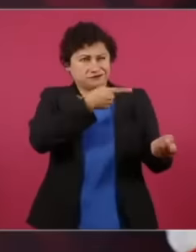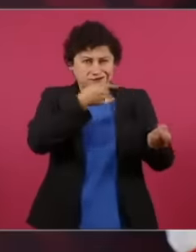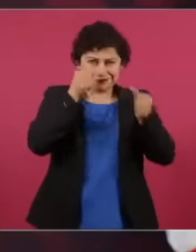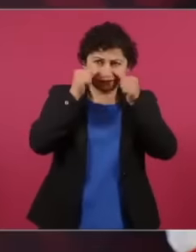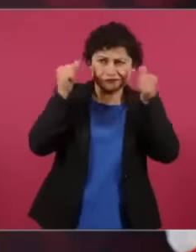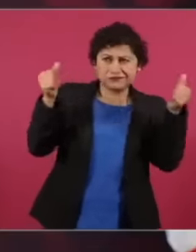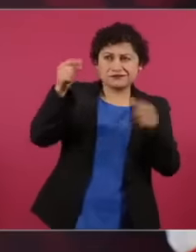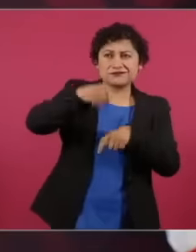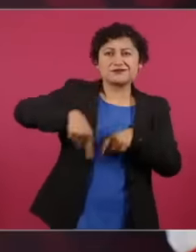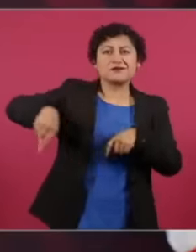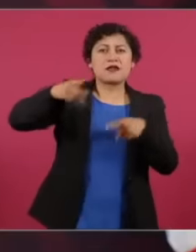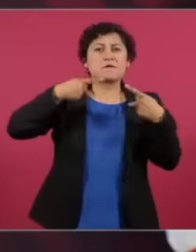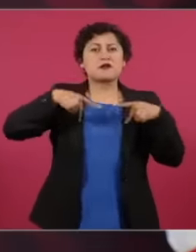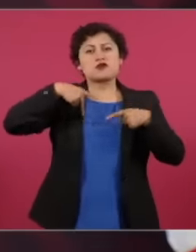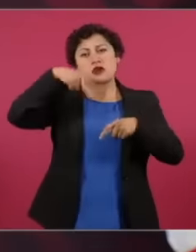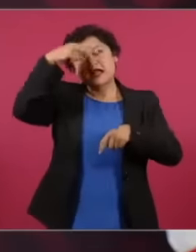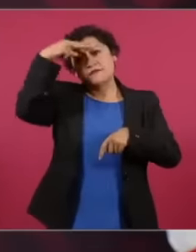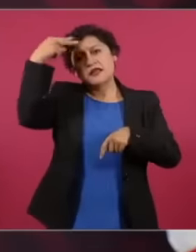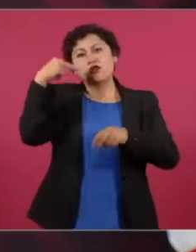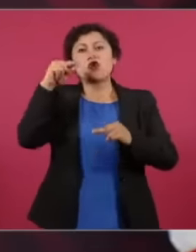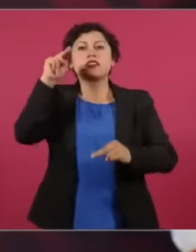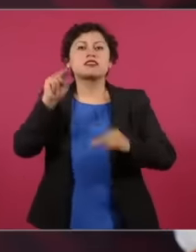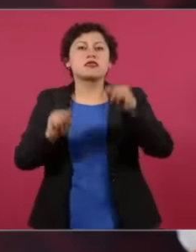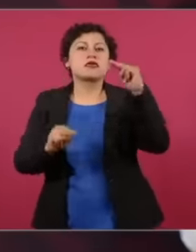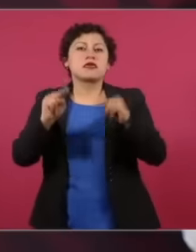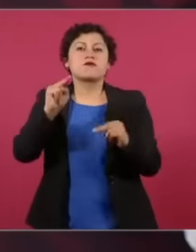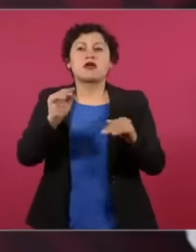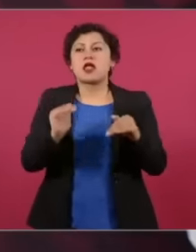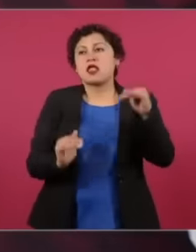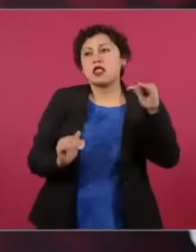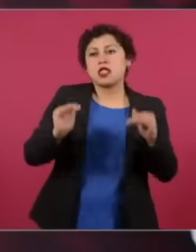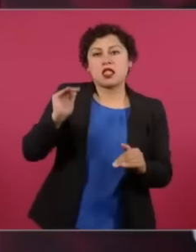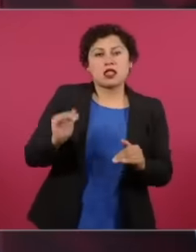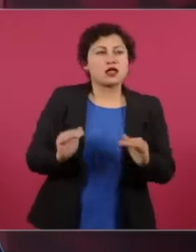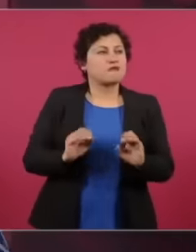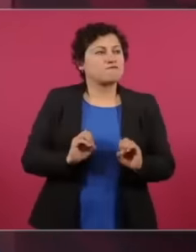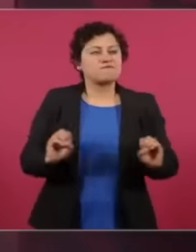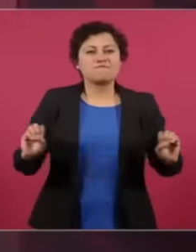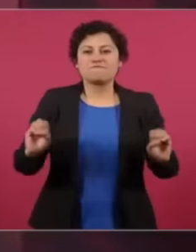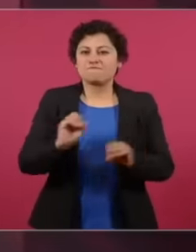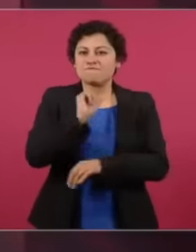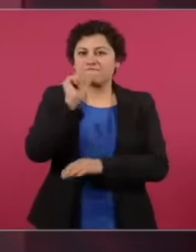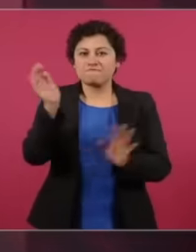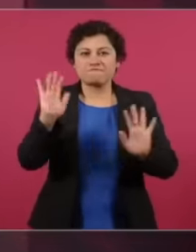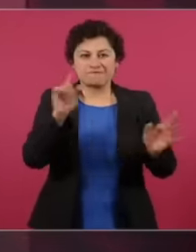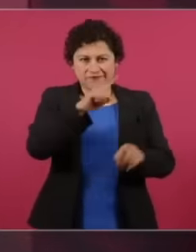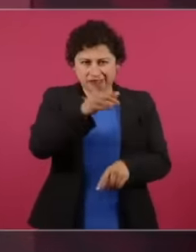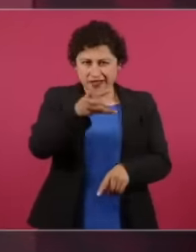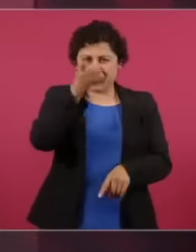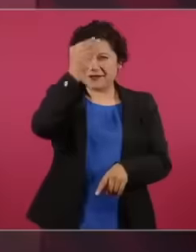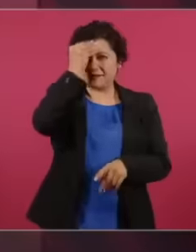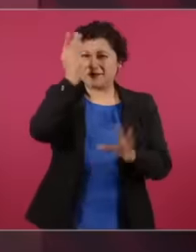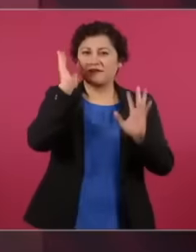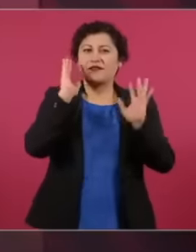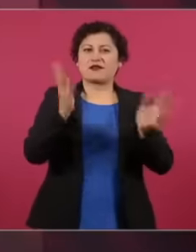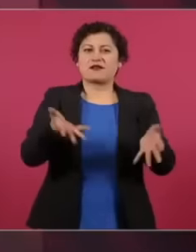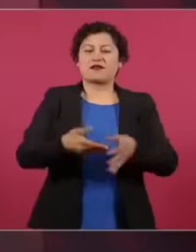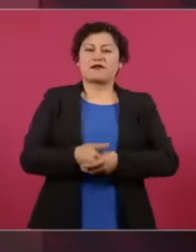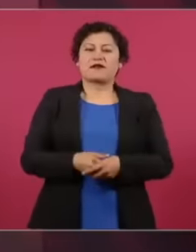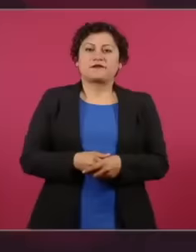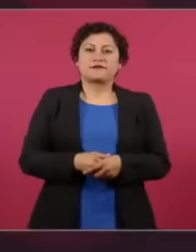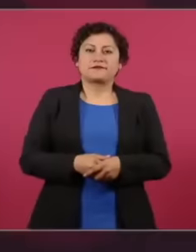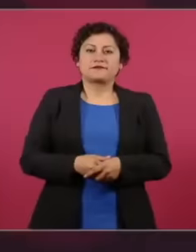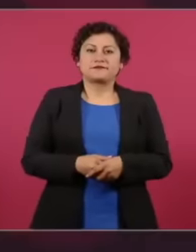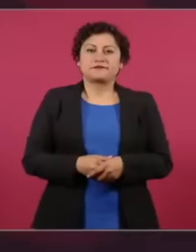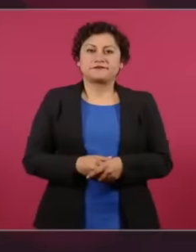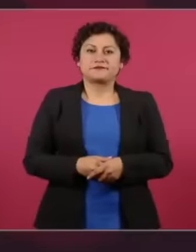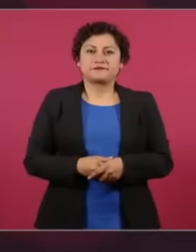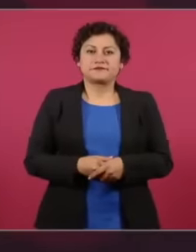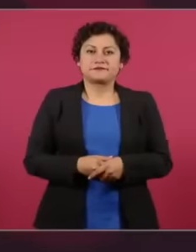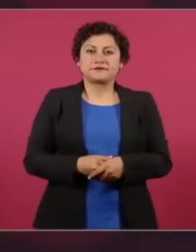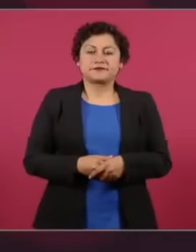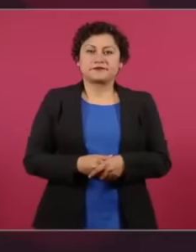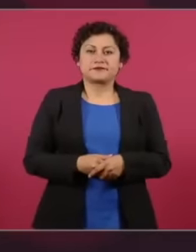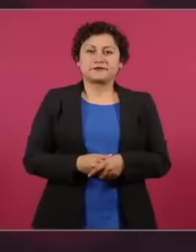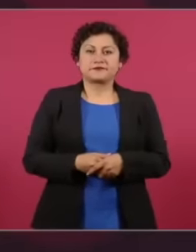, that these are